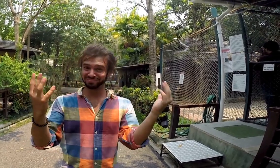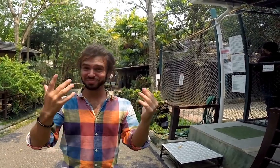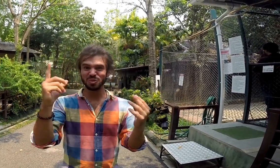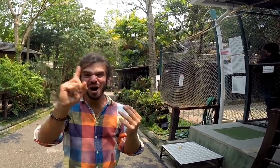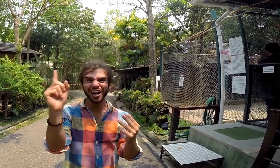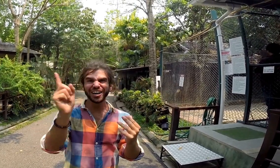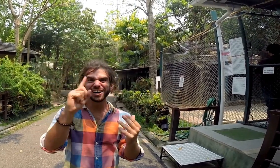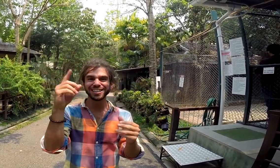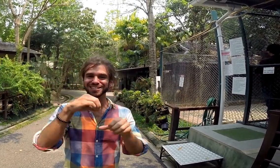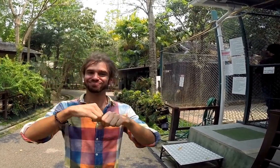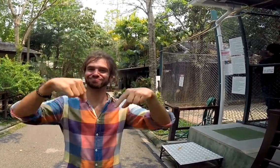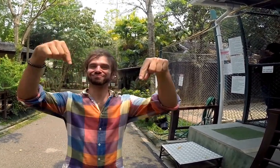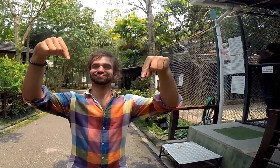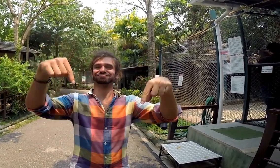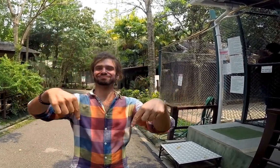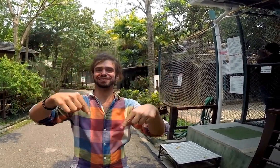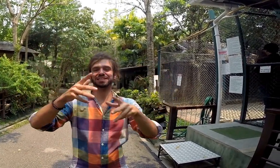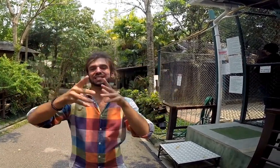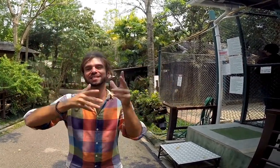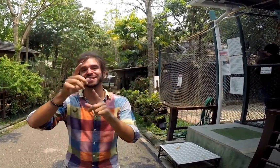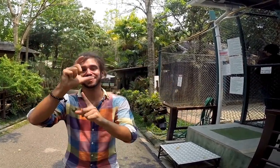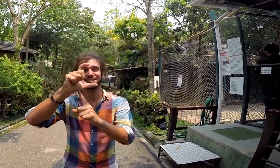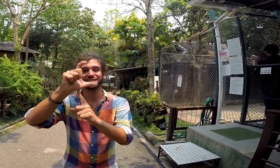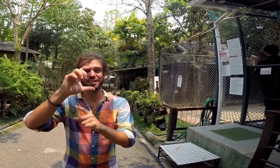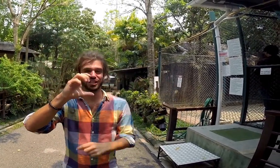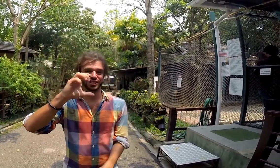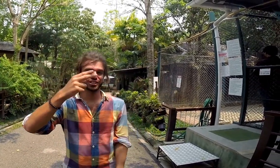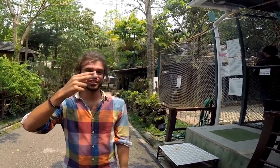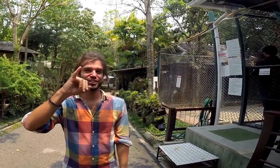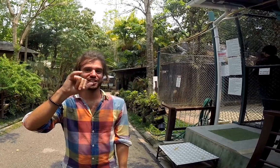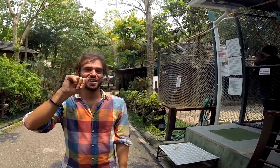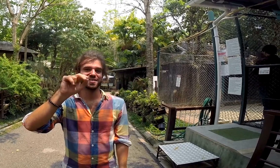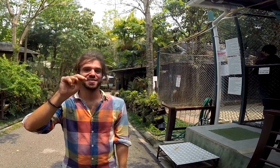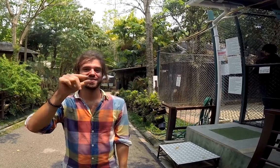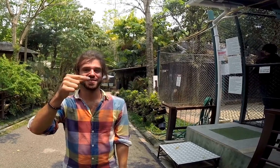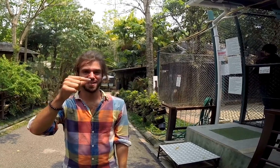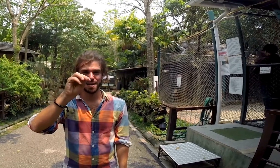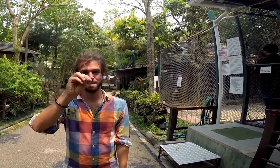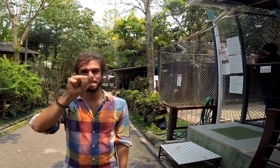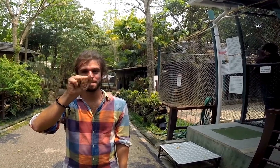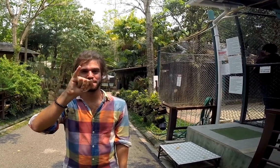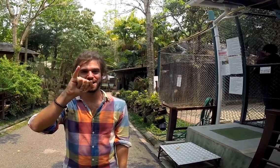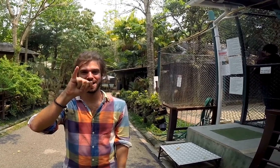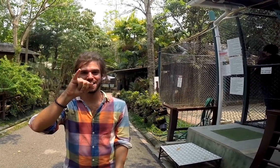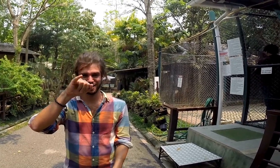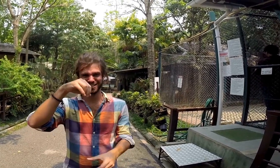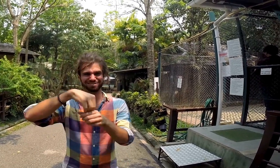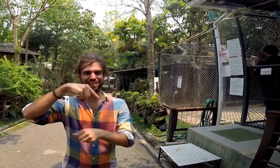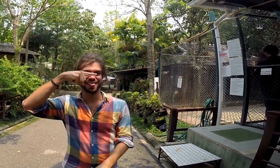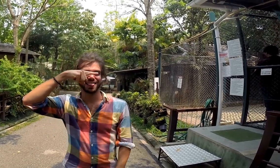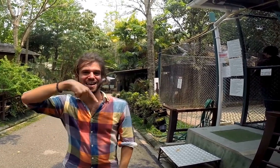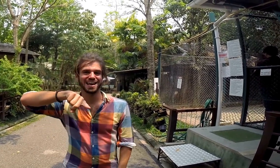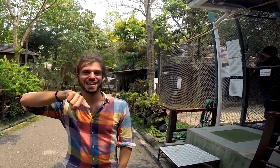Where is this place? This place is in, this is the sign for it, Chiang Mai - in Thailand.